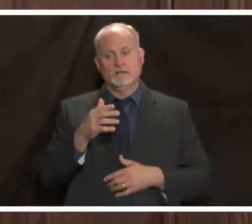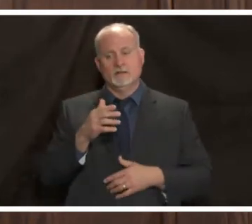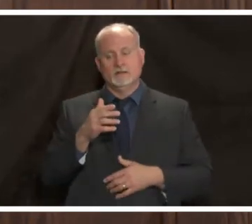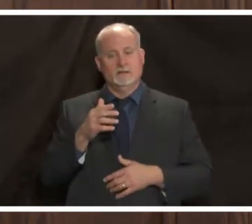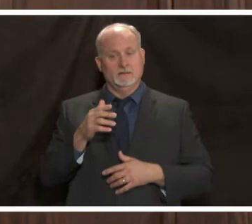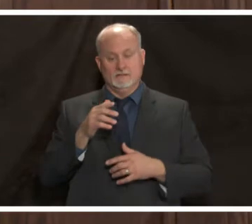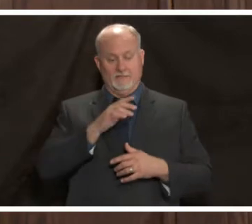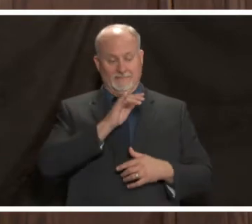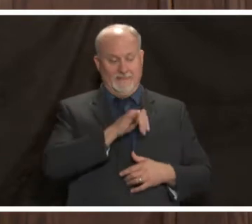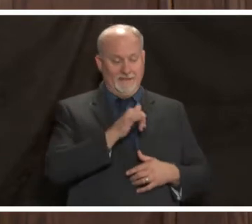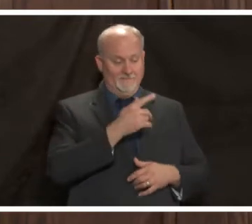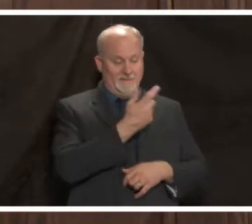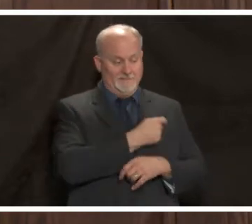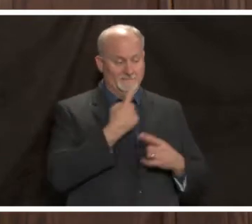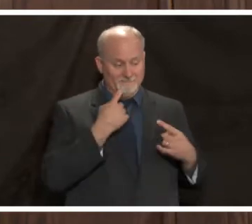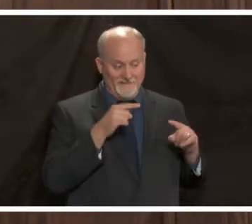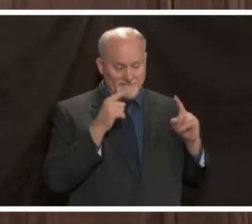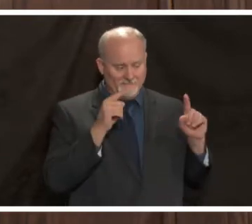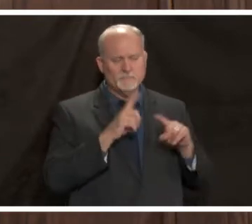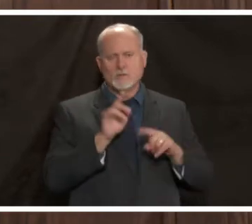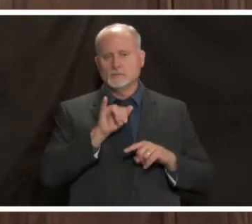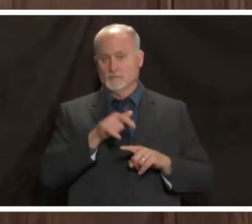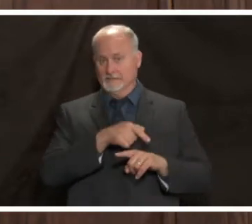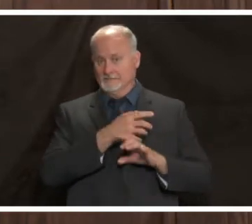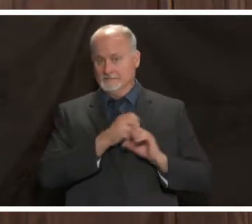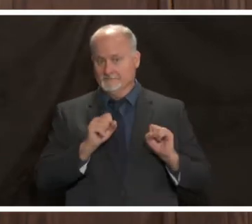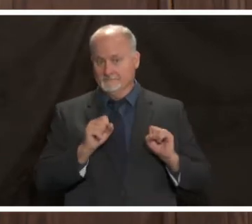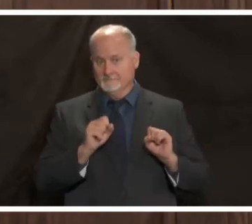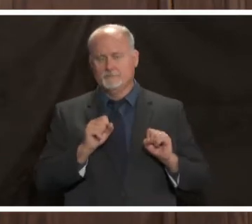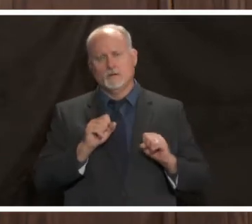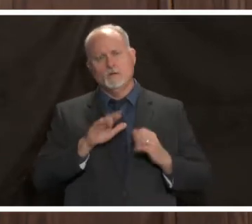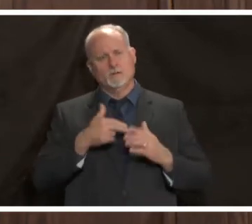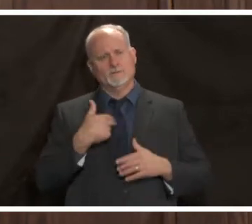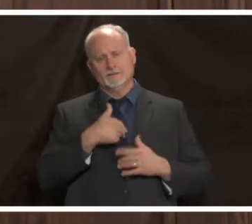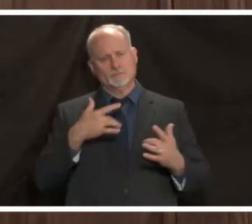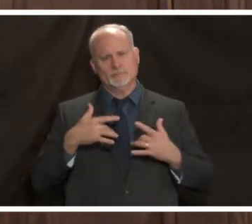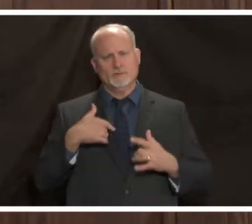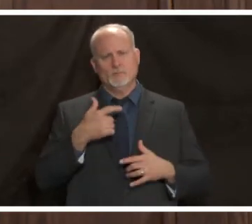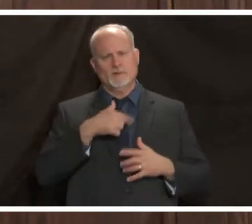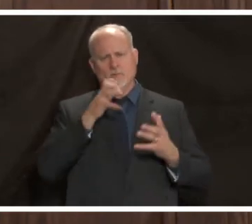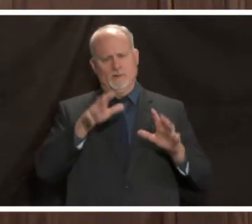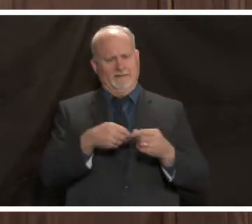of the vaccine but also the safety all of us are concerned nobody wants to give somebody a vaccine